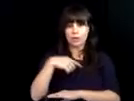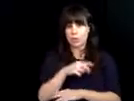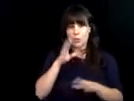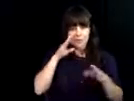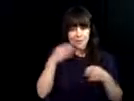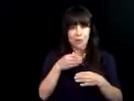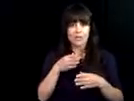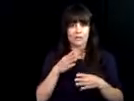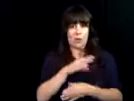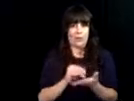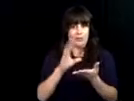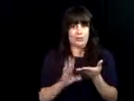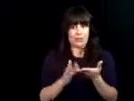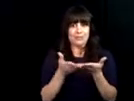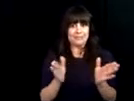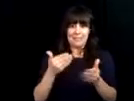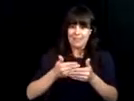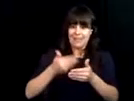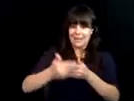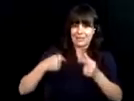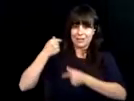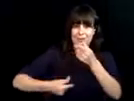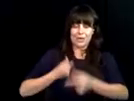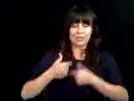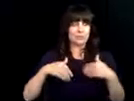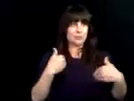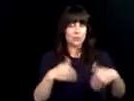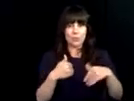to empower our future we focus on the next generation, our